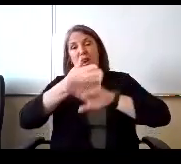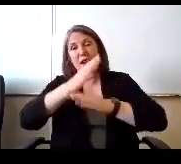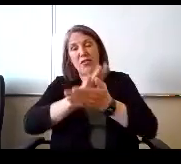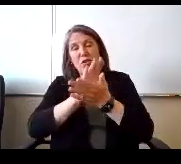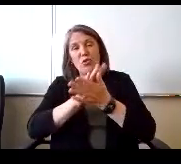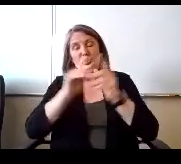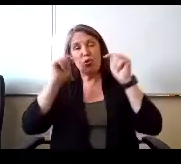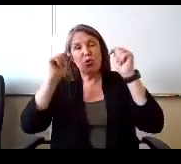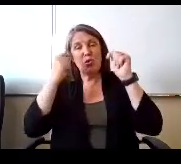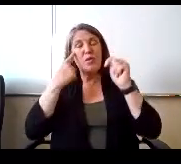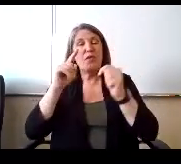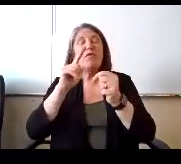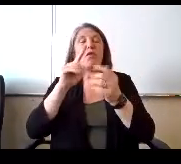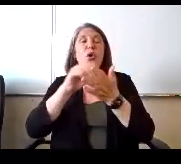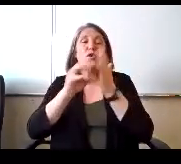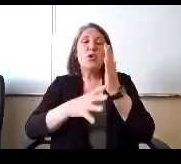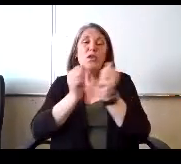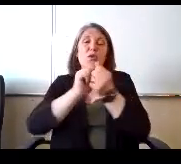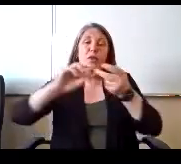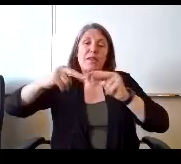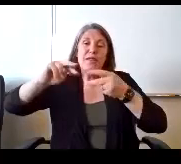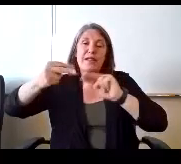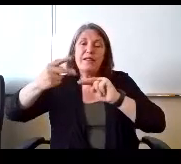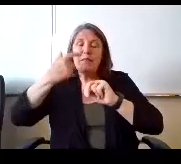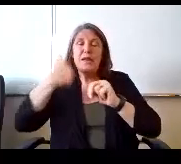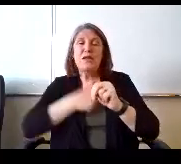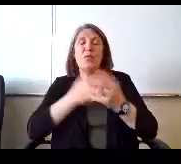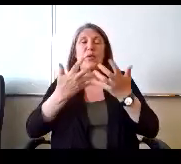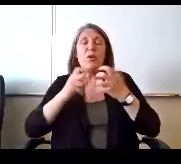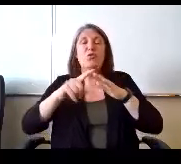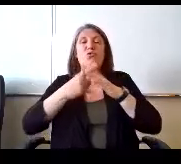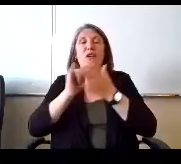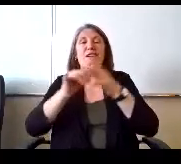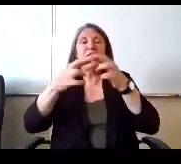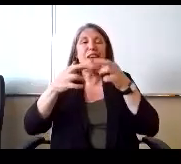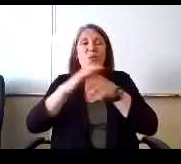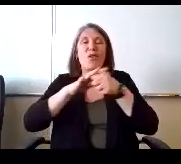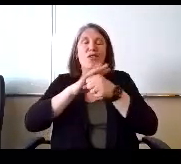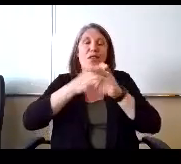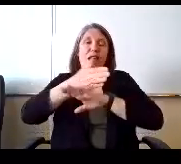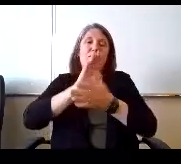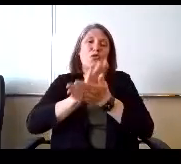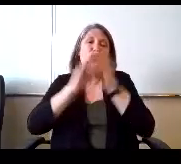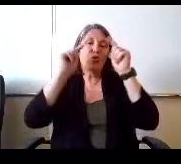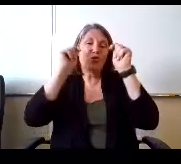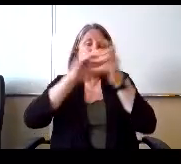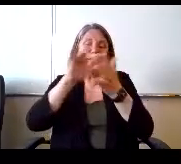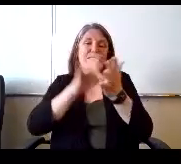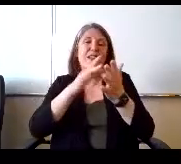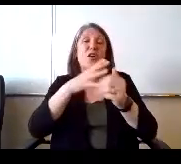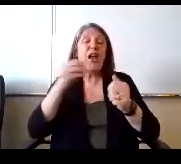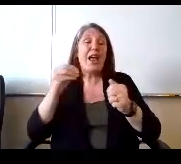dyslexia because we want to start that regional after school tutoring center in an. It will help us get certified to